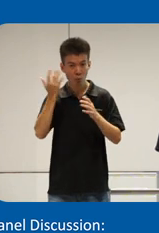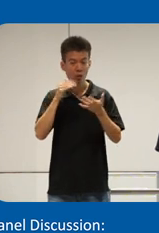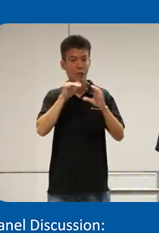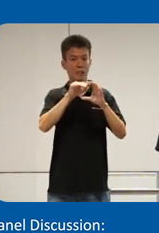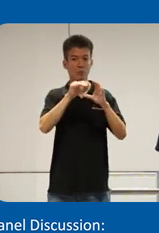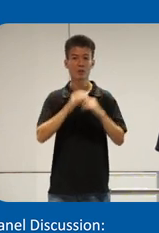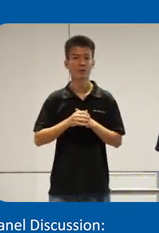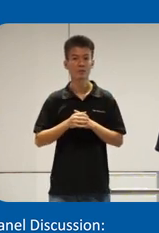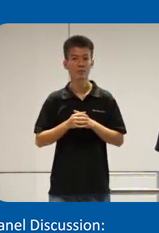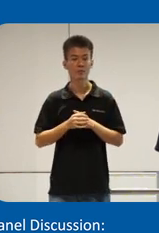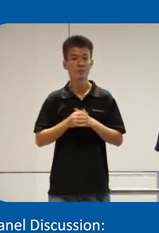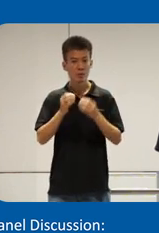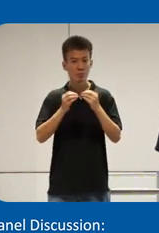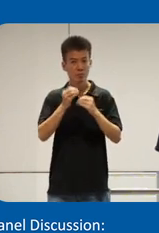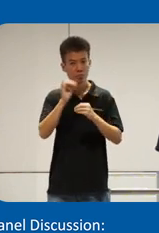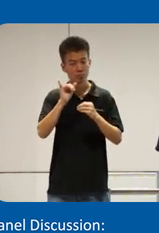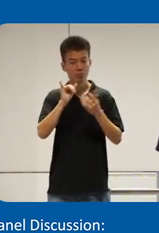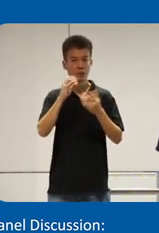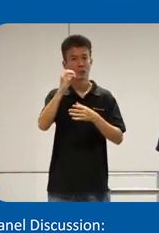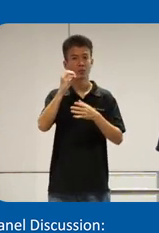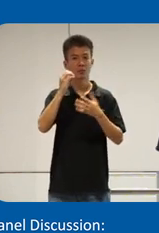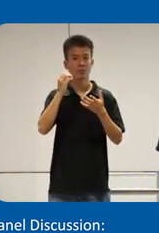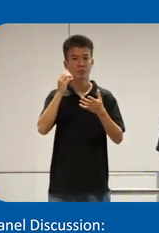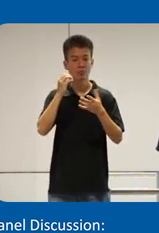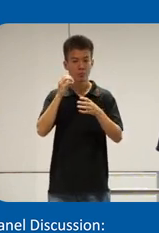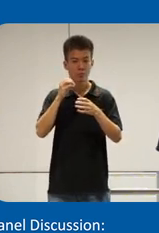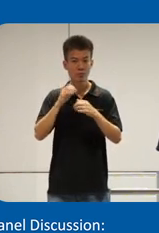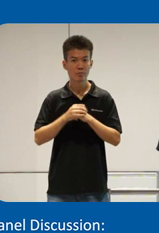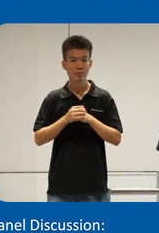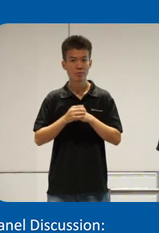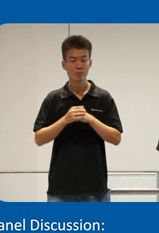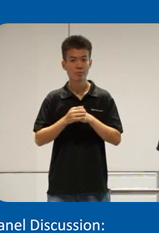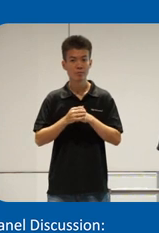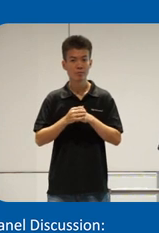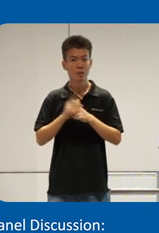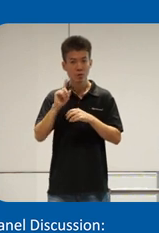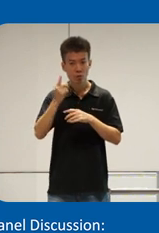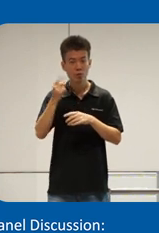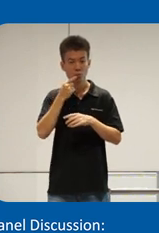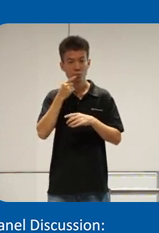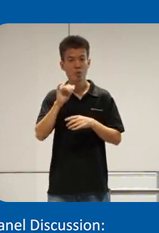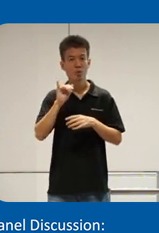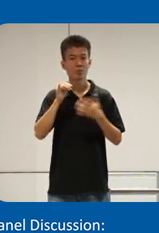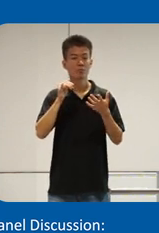is almost zero awareness instead of zero project and they always say oh person with disability is